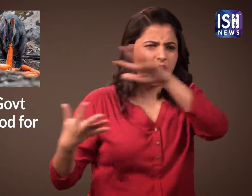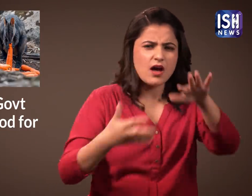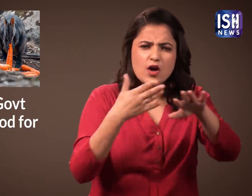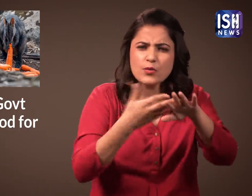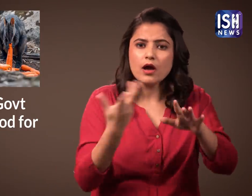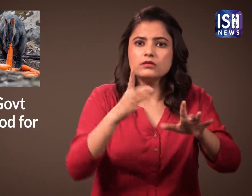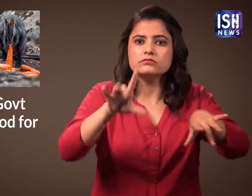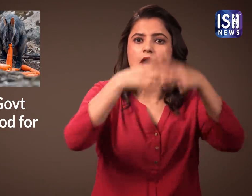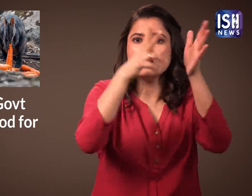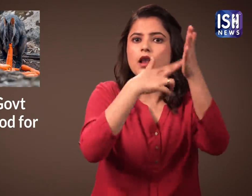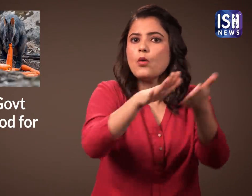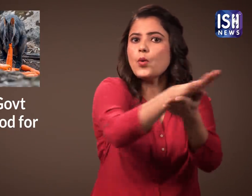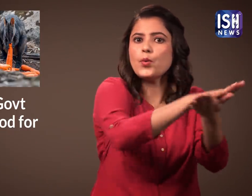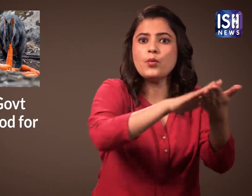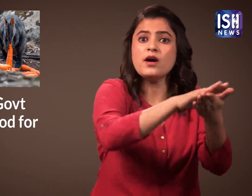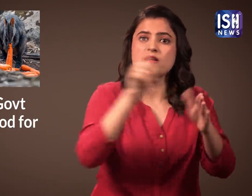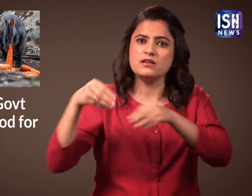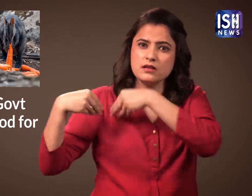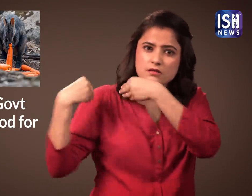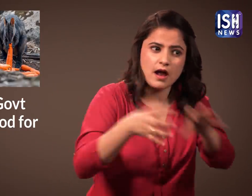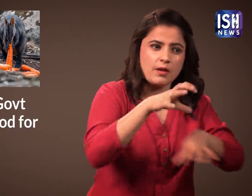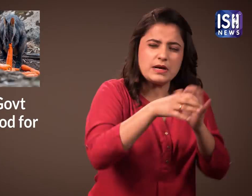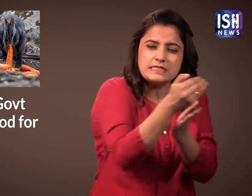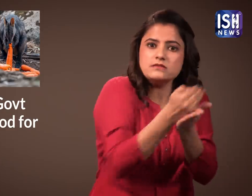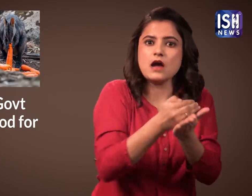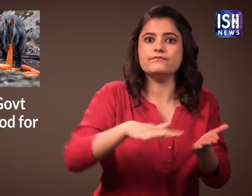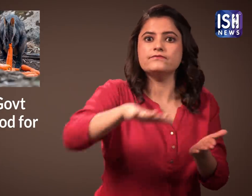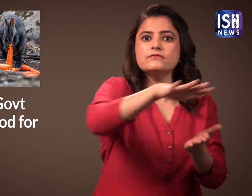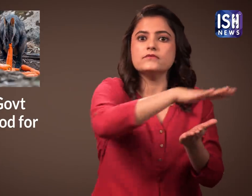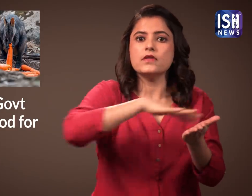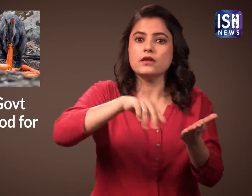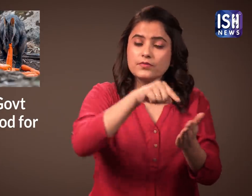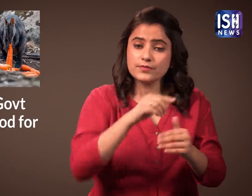to save the animals as all their natural food sources burnt away.